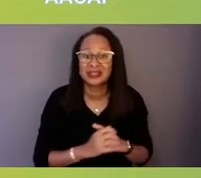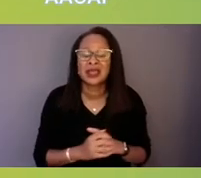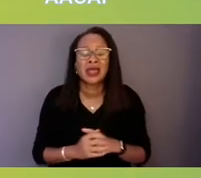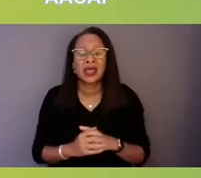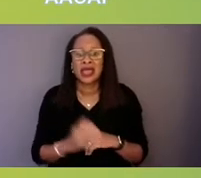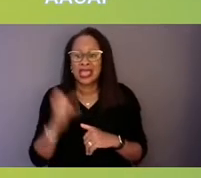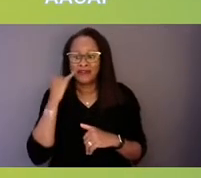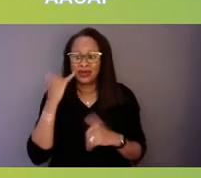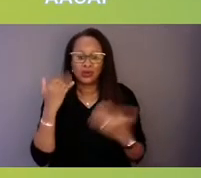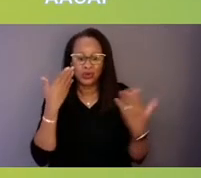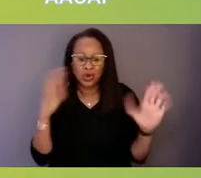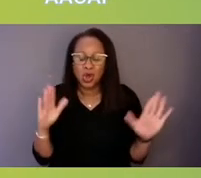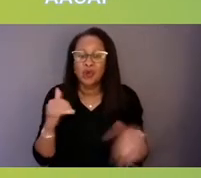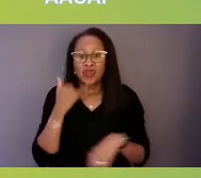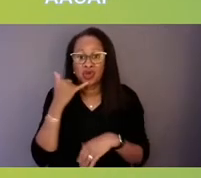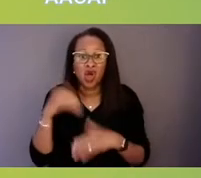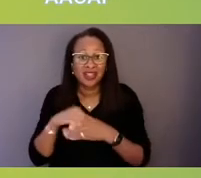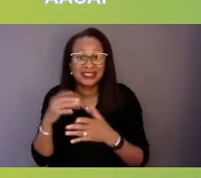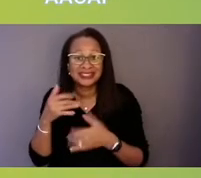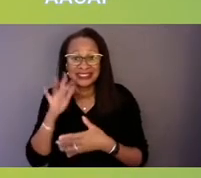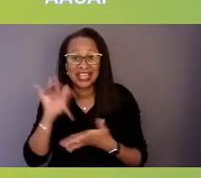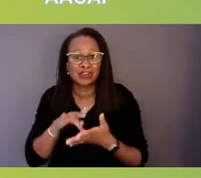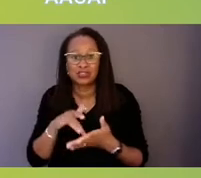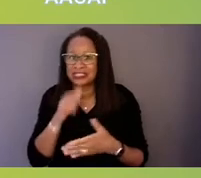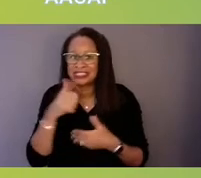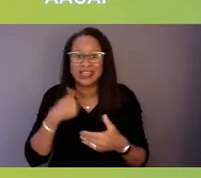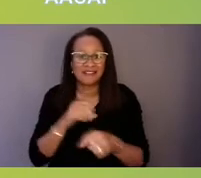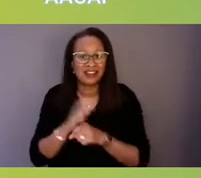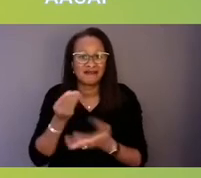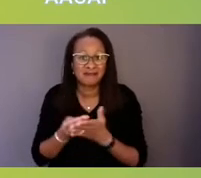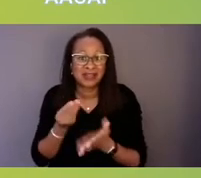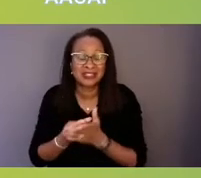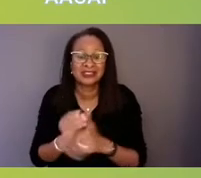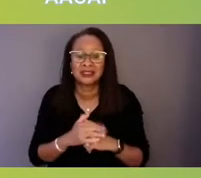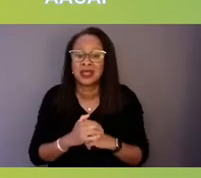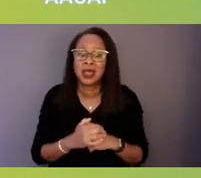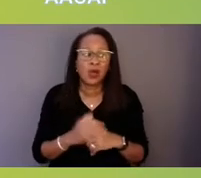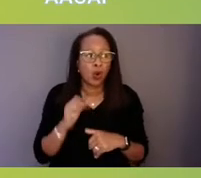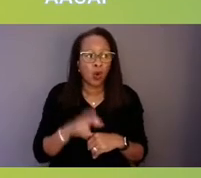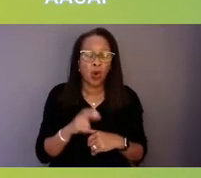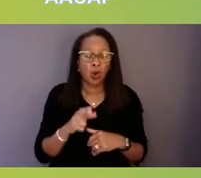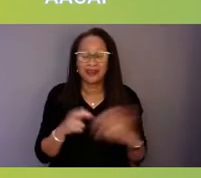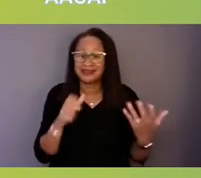if we don't know if there is an inadequate psychiatric social worker response